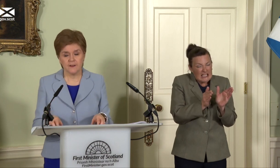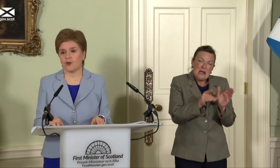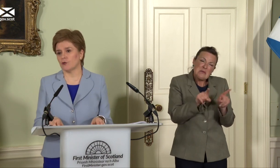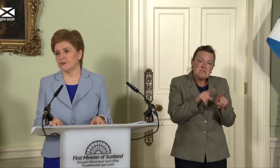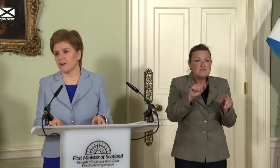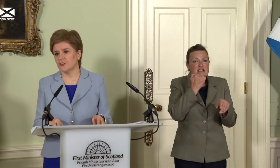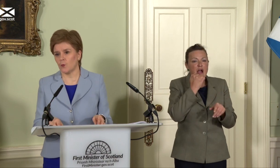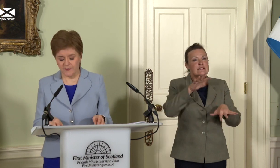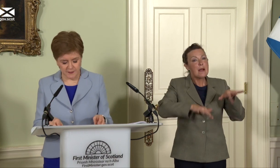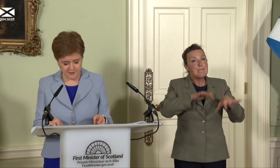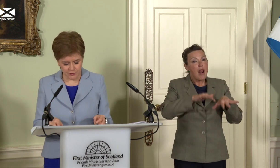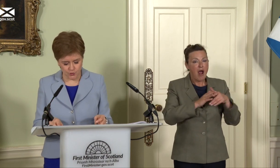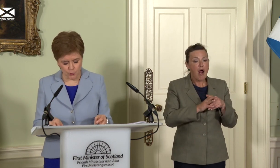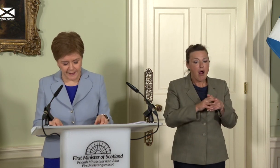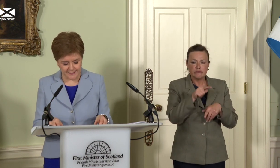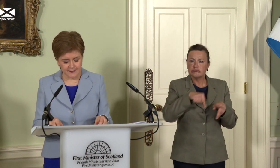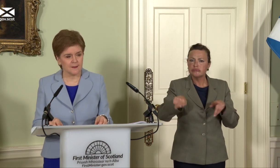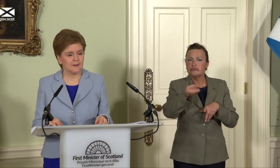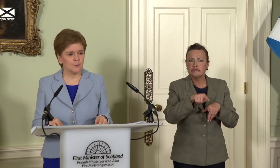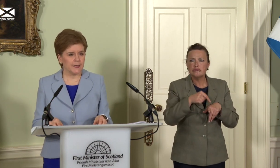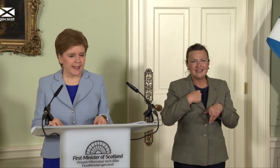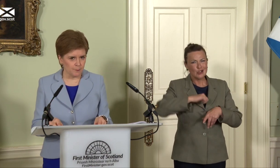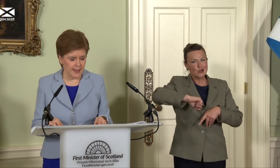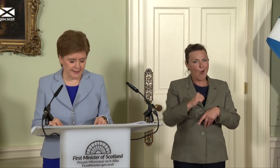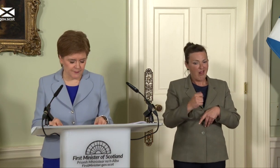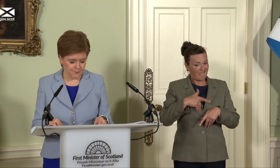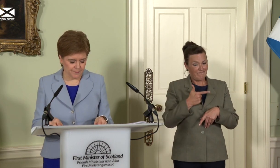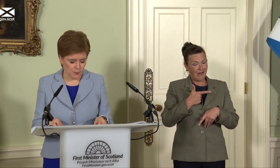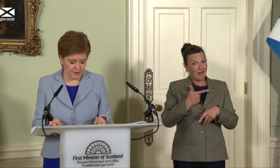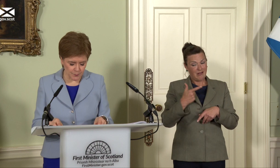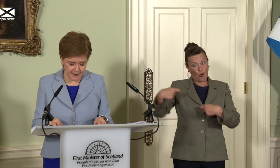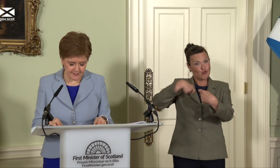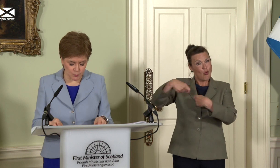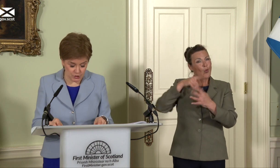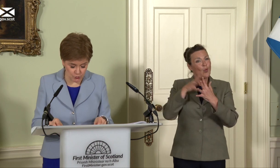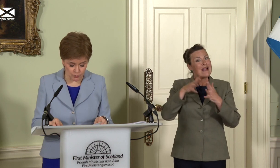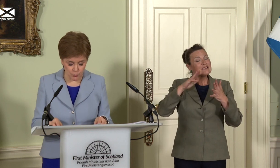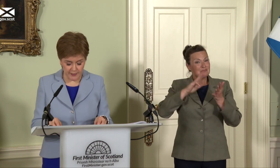Scotland - under Westminster control - is being held back. With independence, we too would have